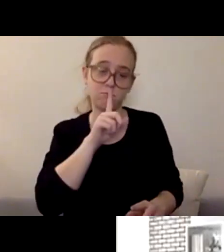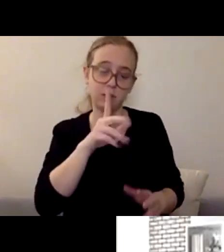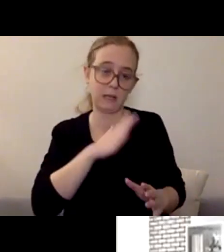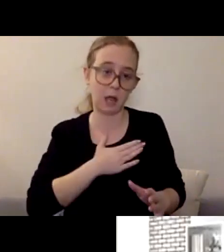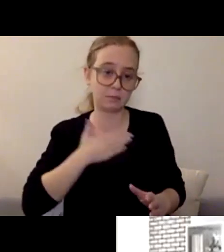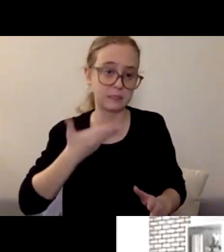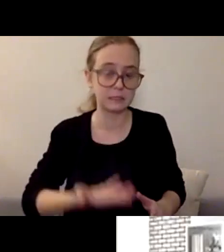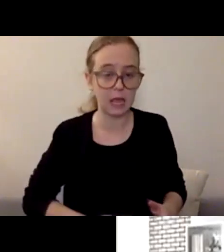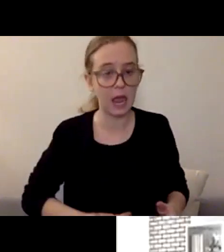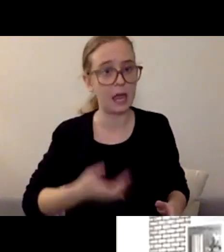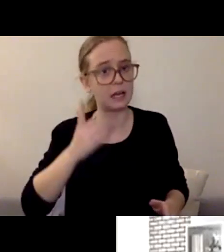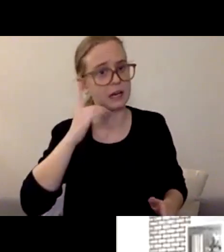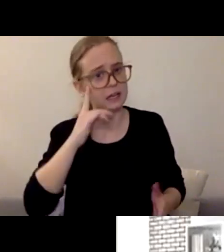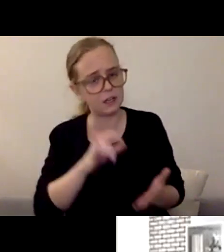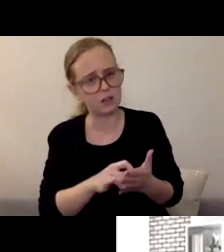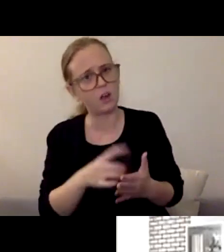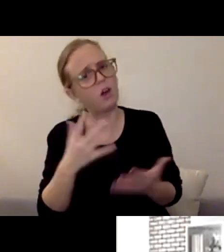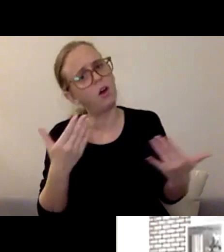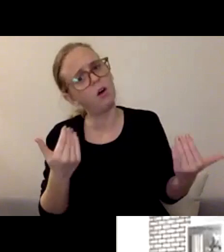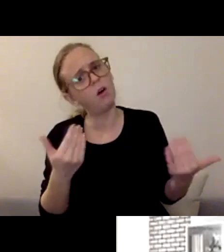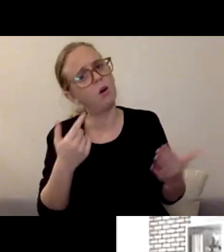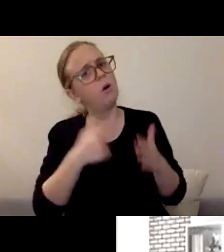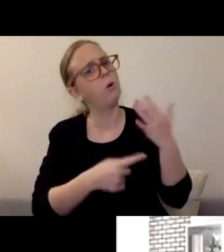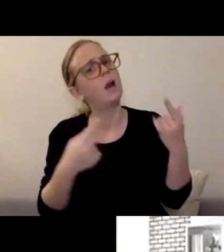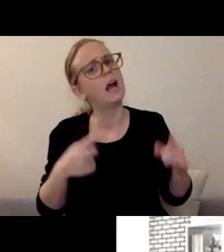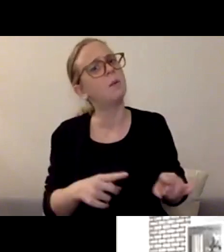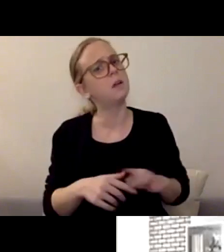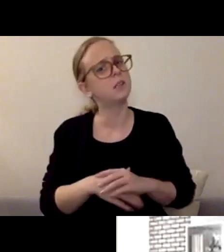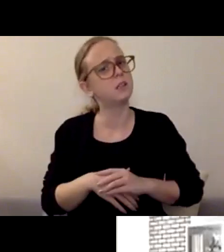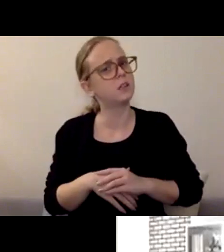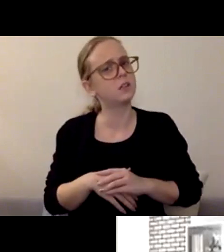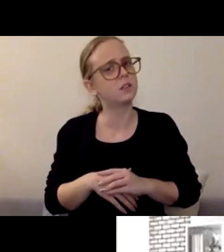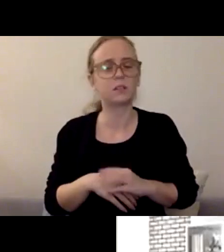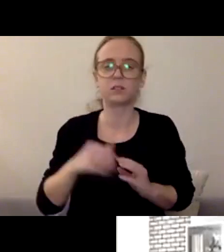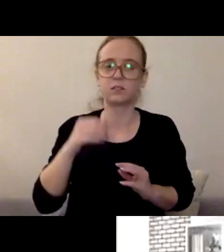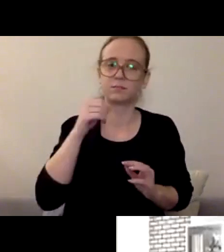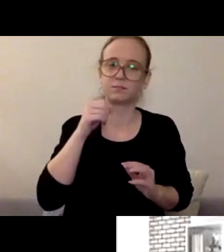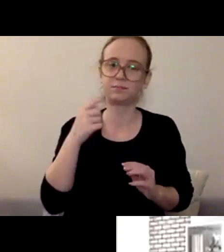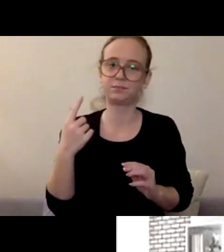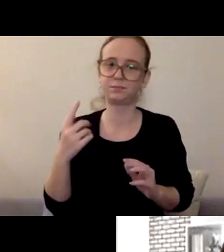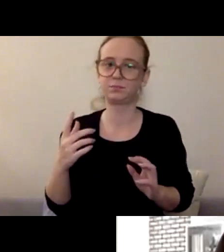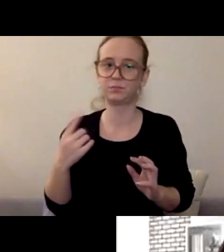What happened? We talk about this when we're looking through a trauma-informed lens, right?